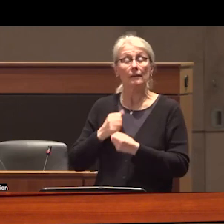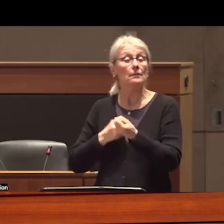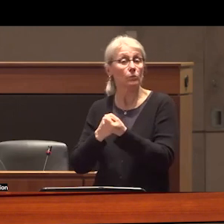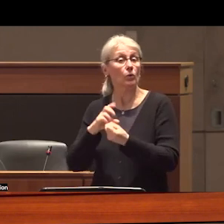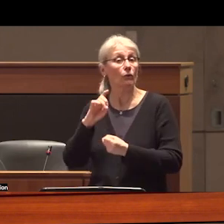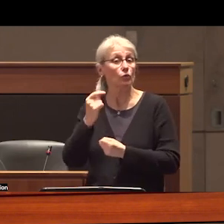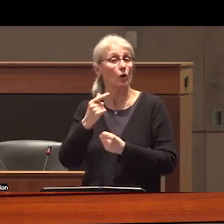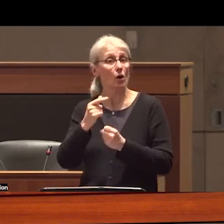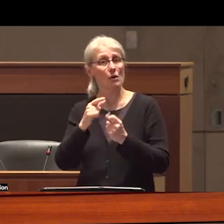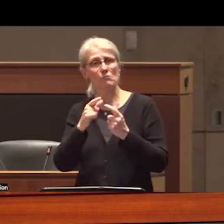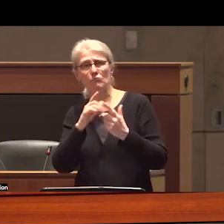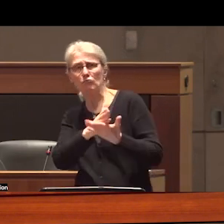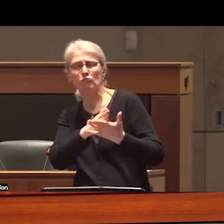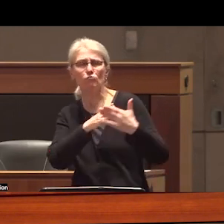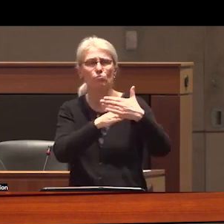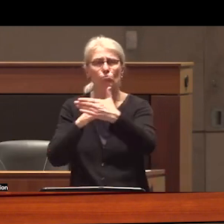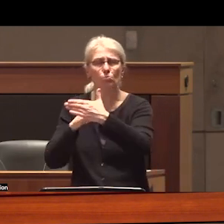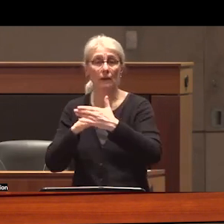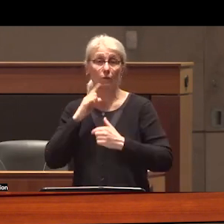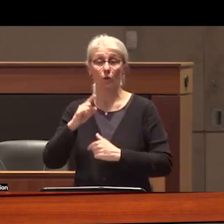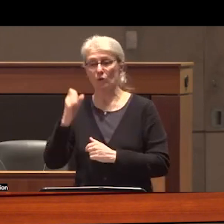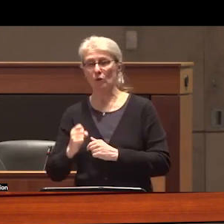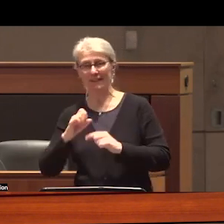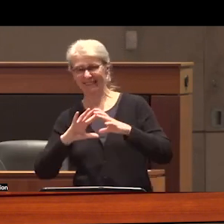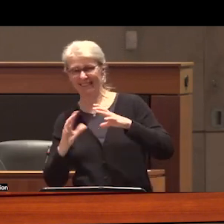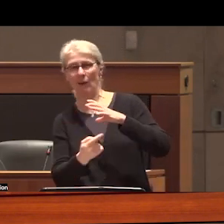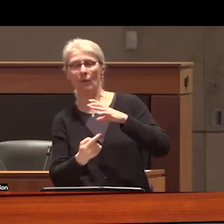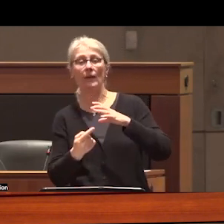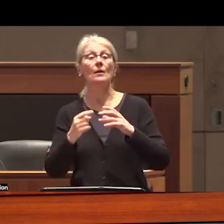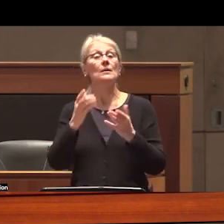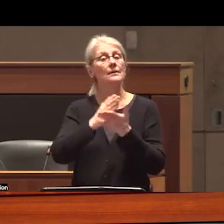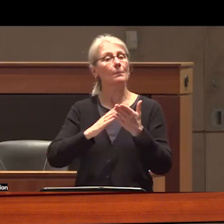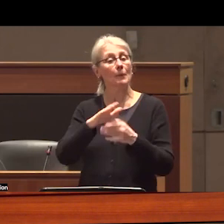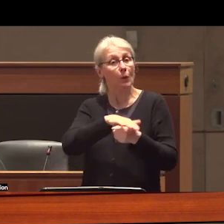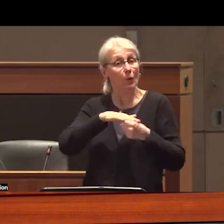has ratcheted up in the global South some of our domestic policies have softened and this has led